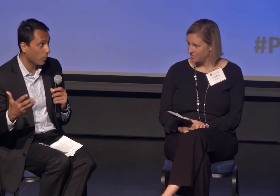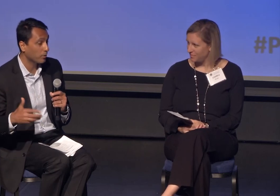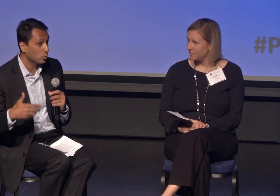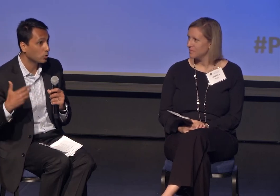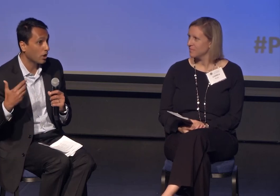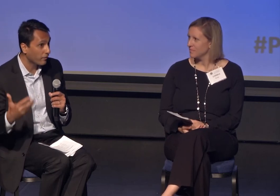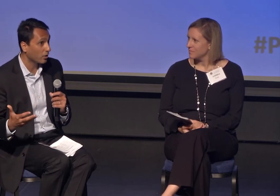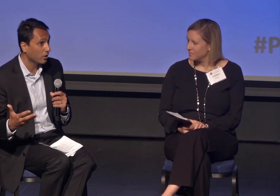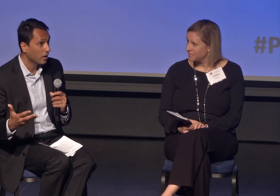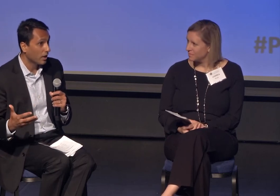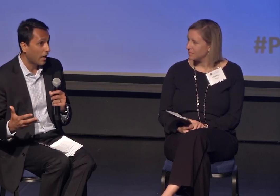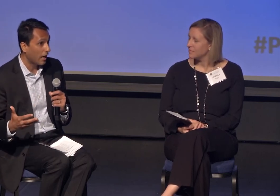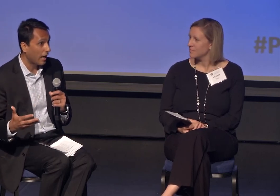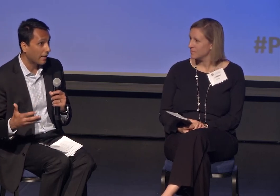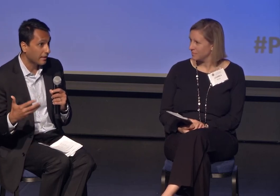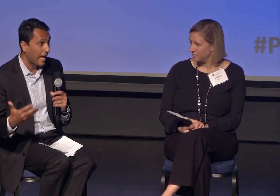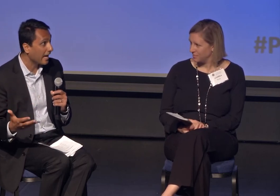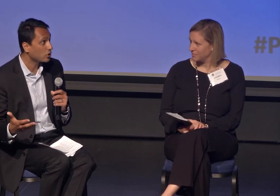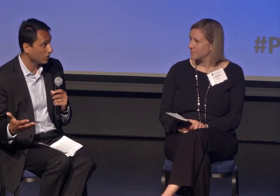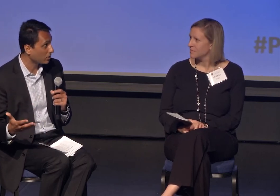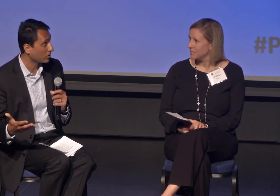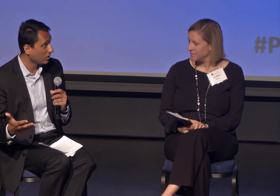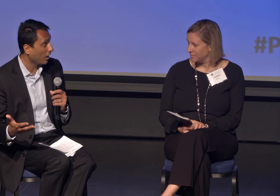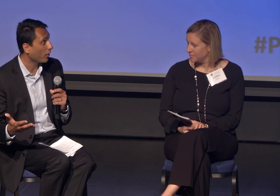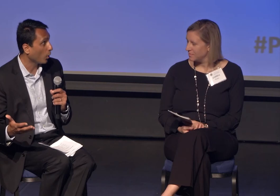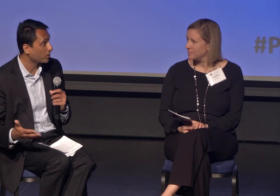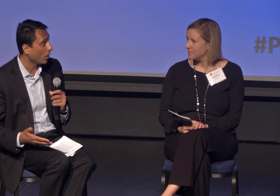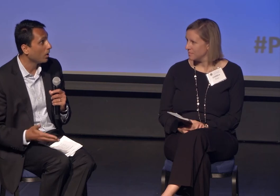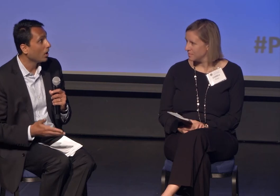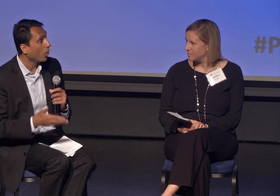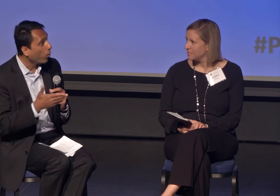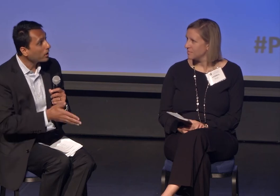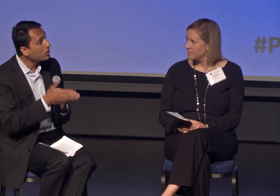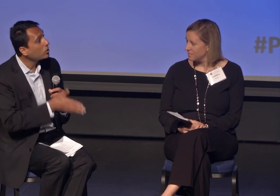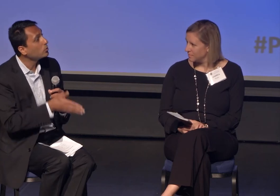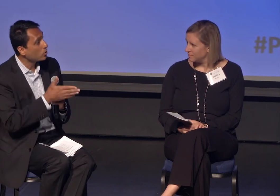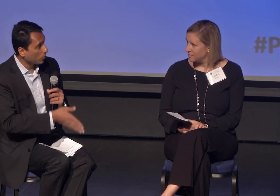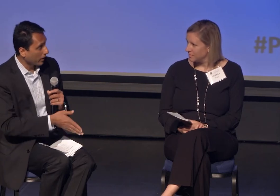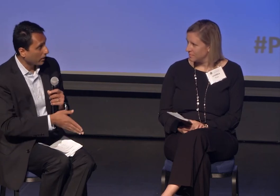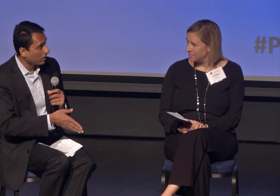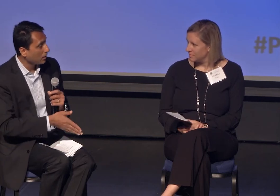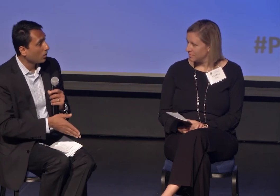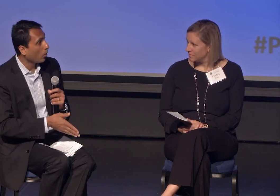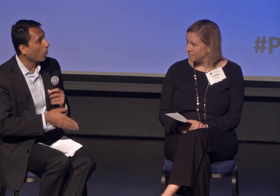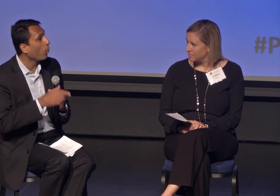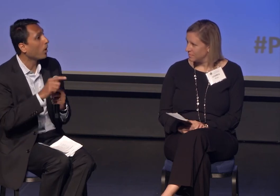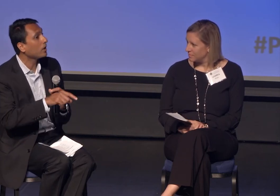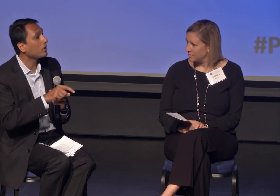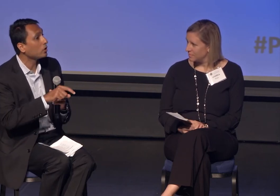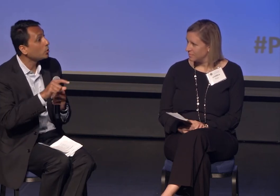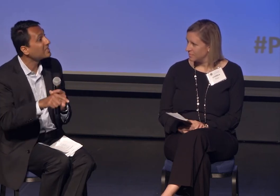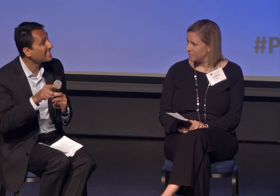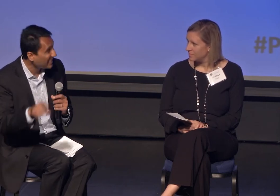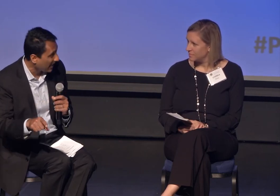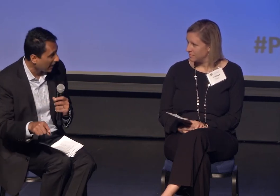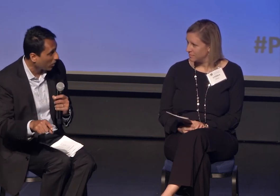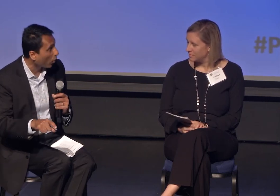you govern on the actions of hope. So what are you doing or what are you seeing